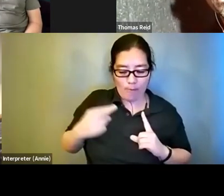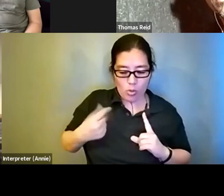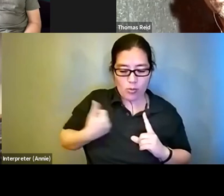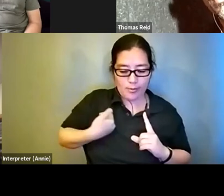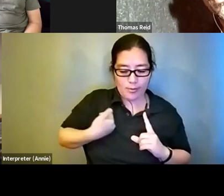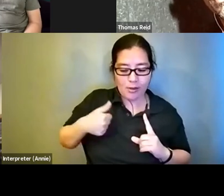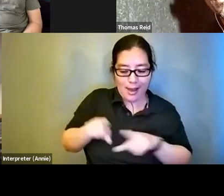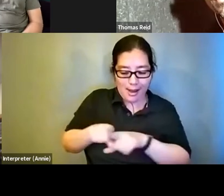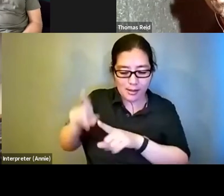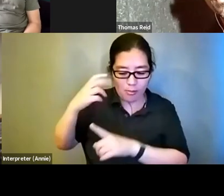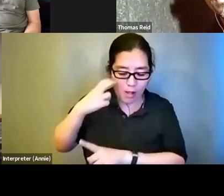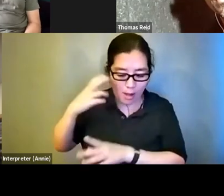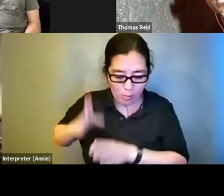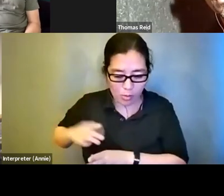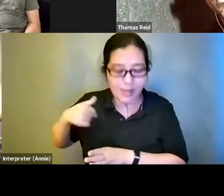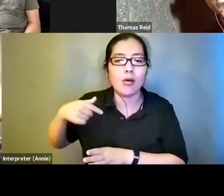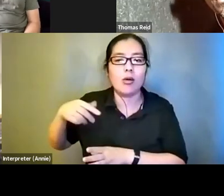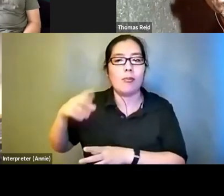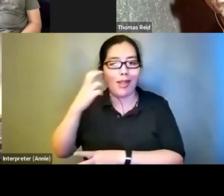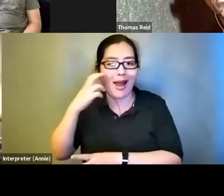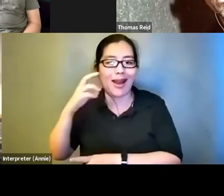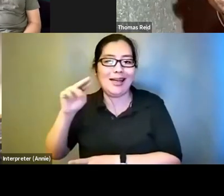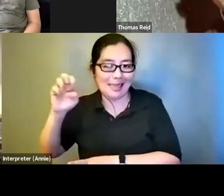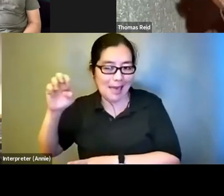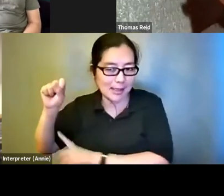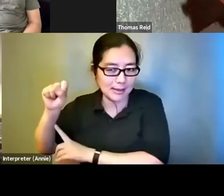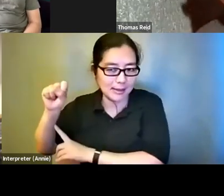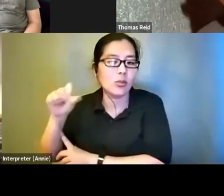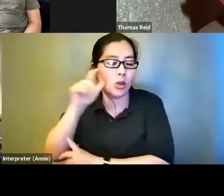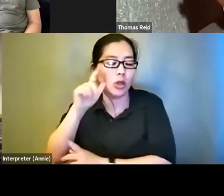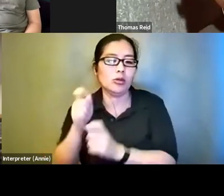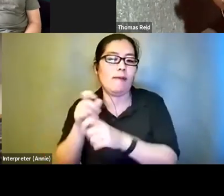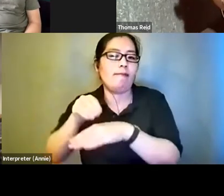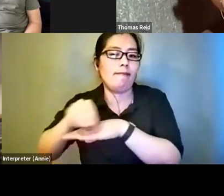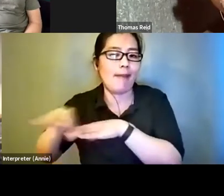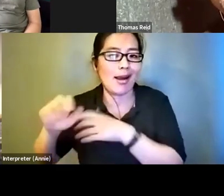results of surveys and I could tell you,